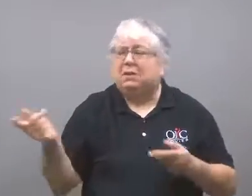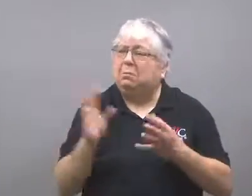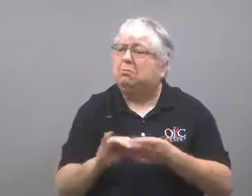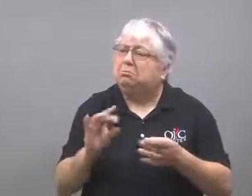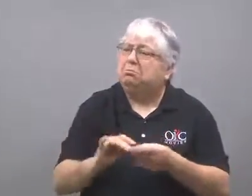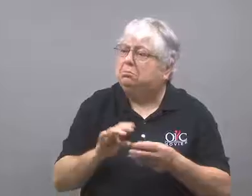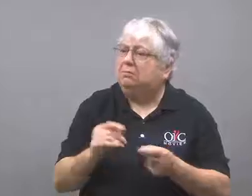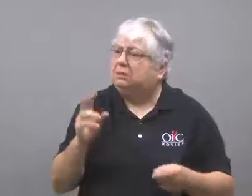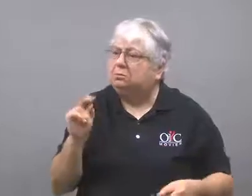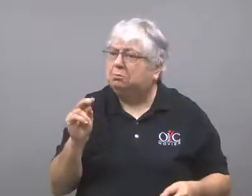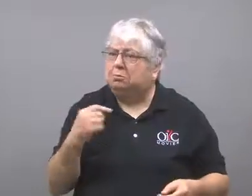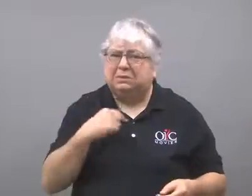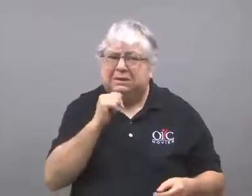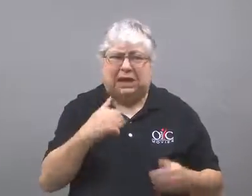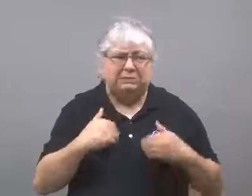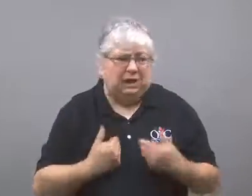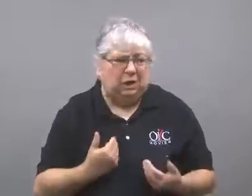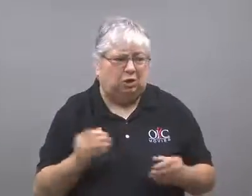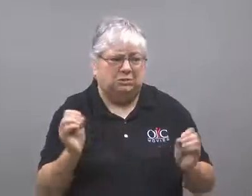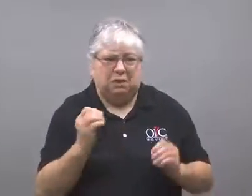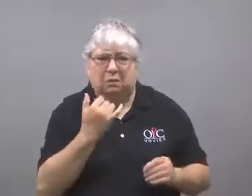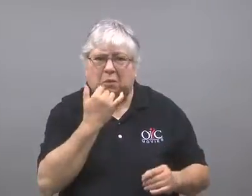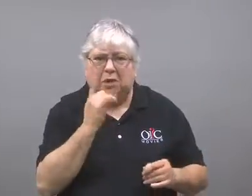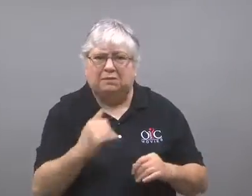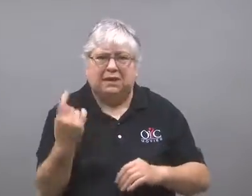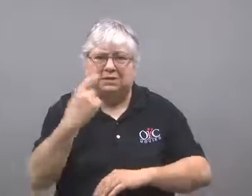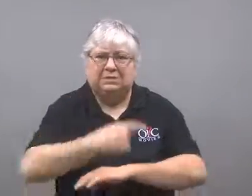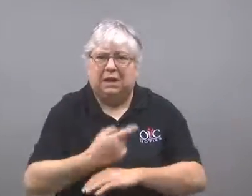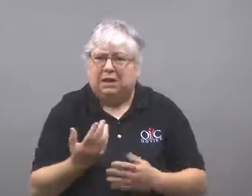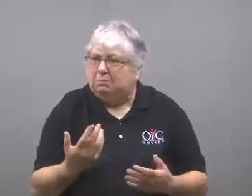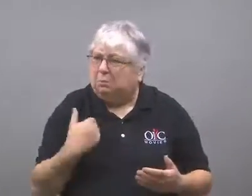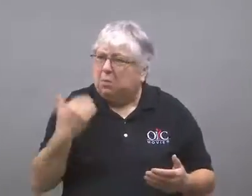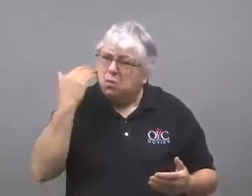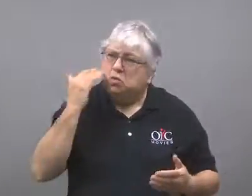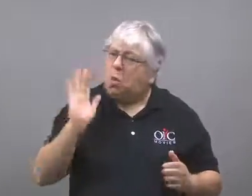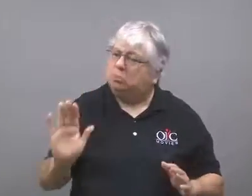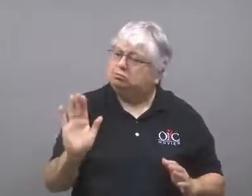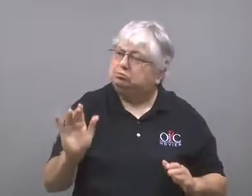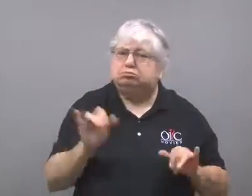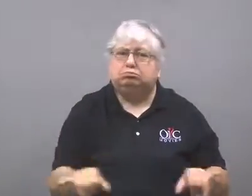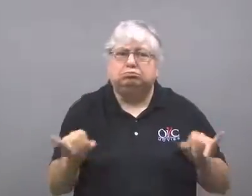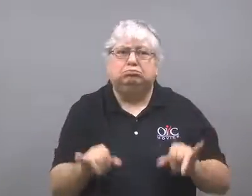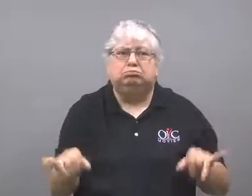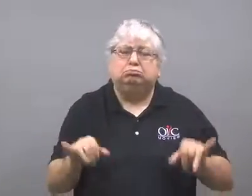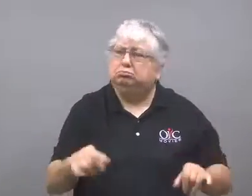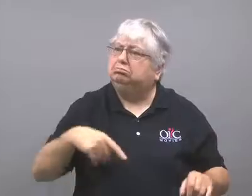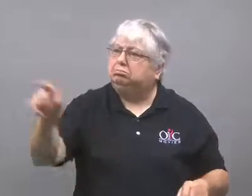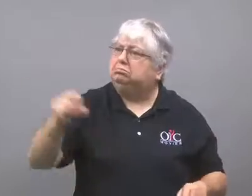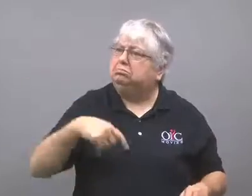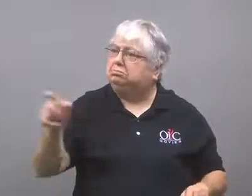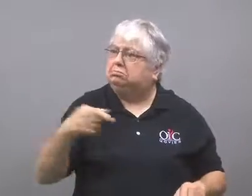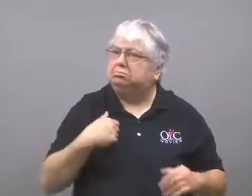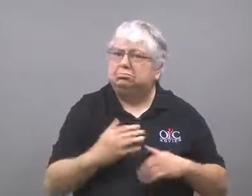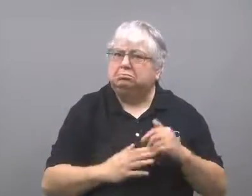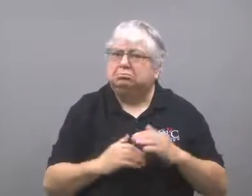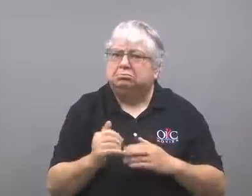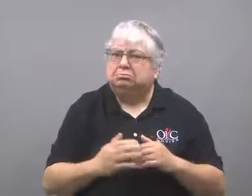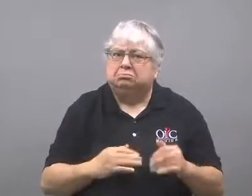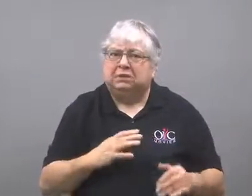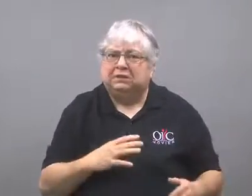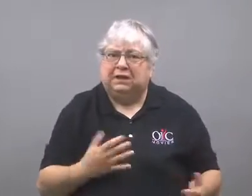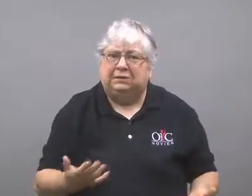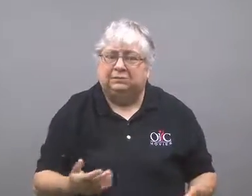He denied being tired, and said he knew the route and was comfortable with it that day.